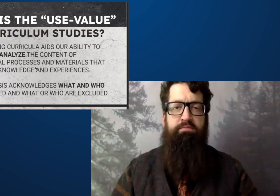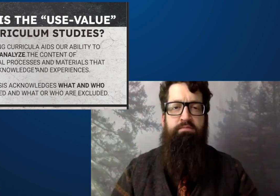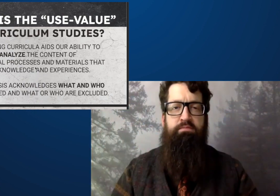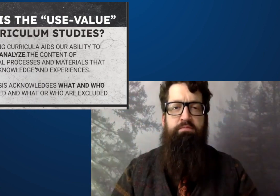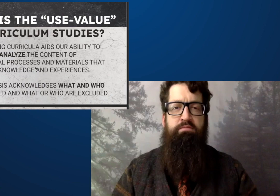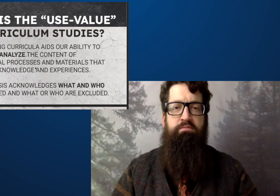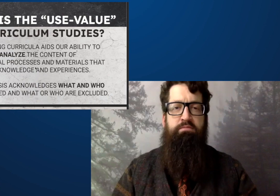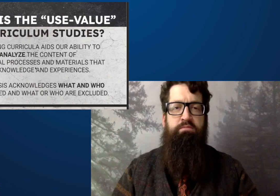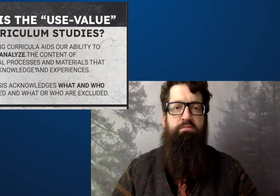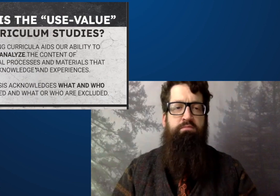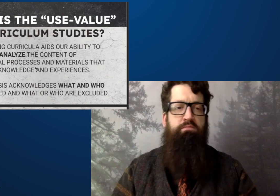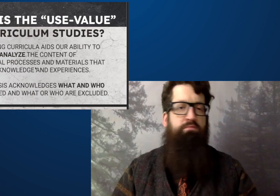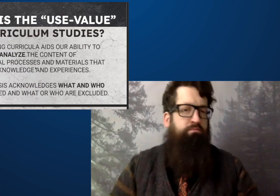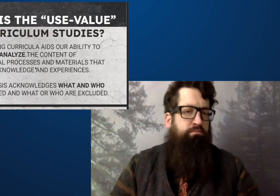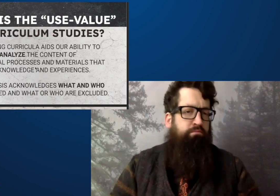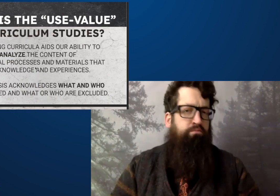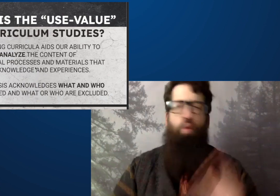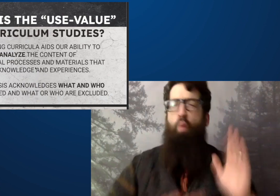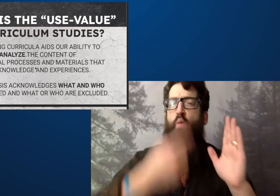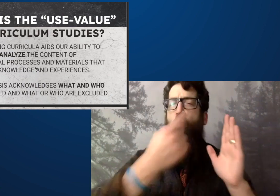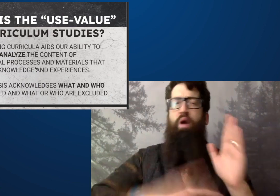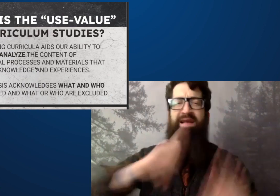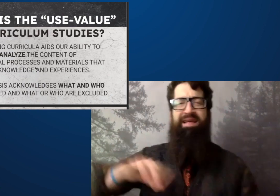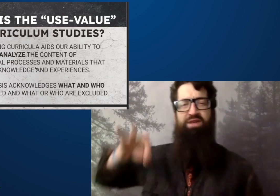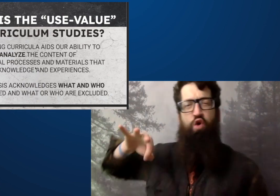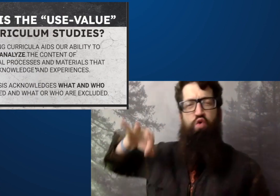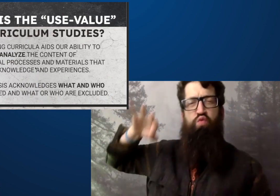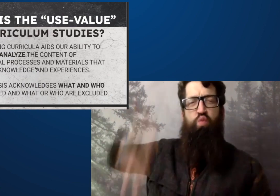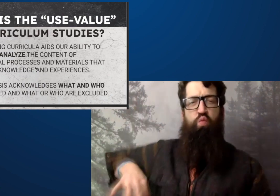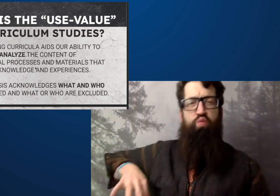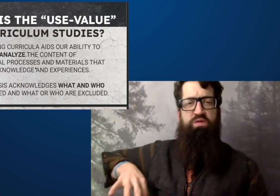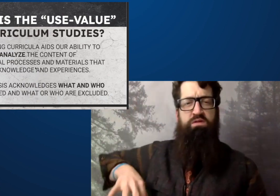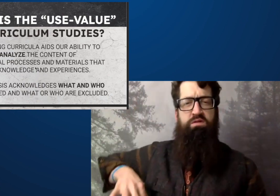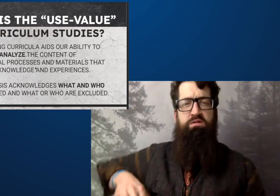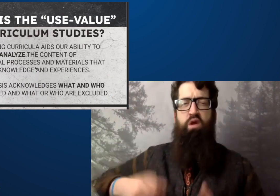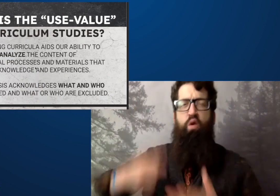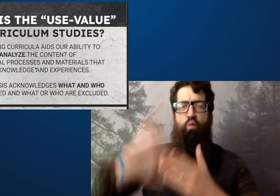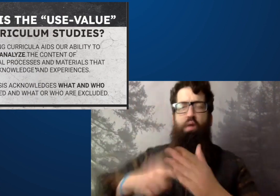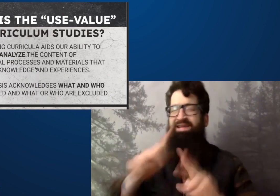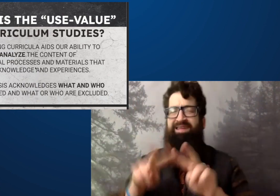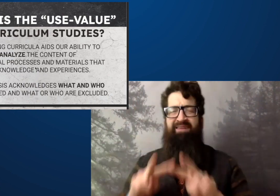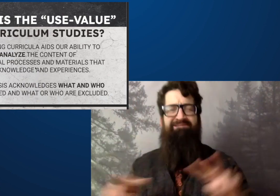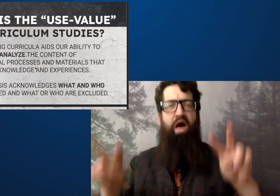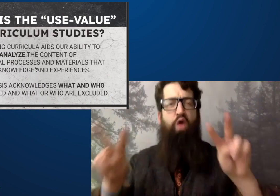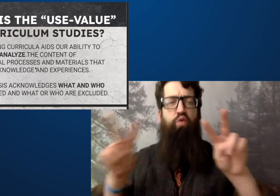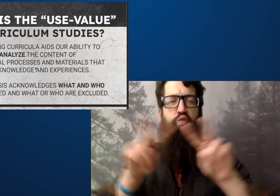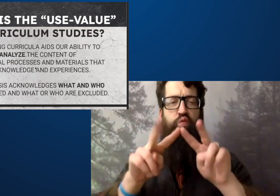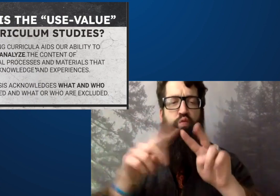So what what what is the value?